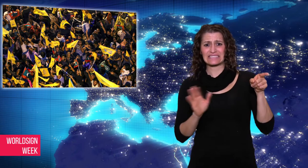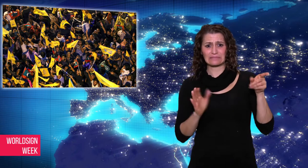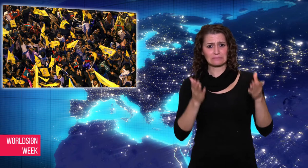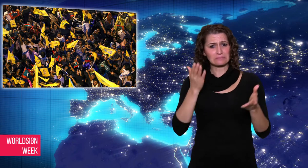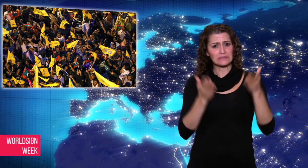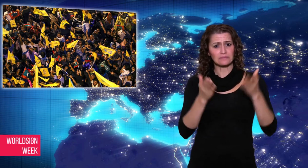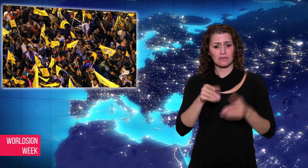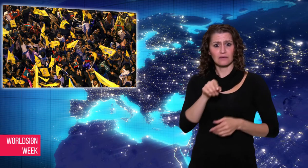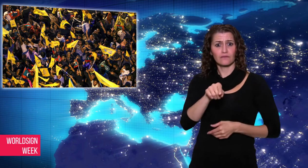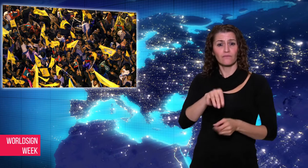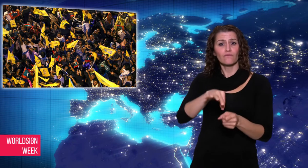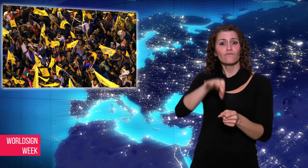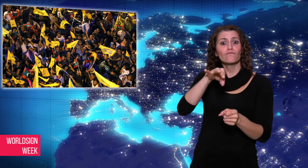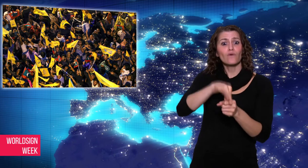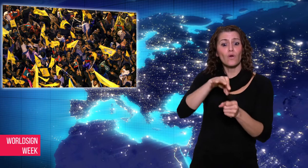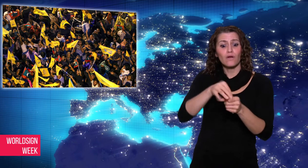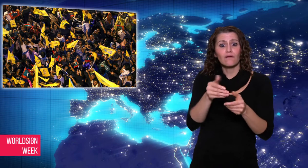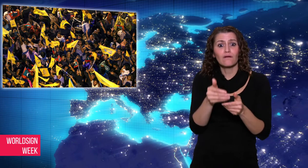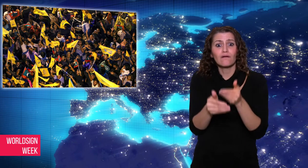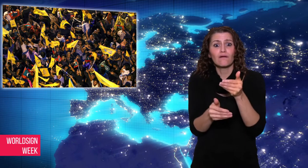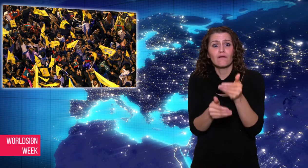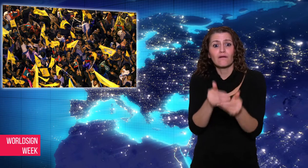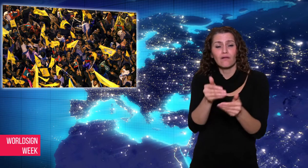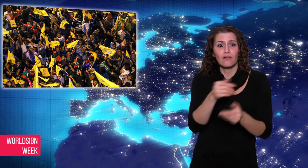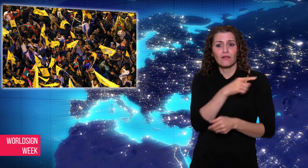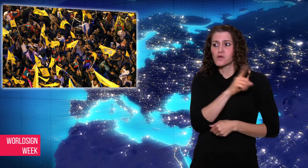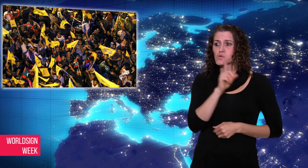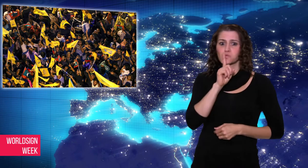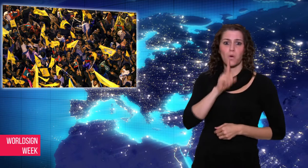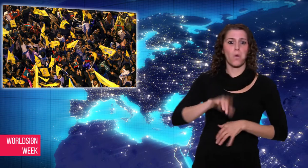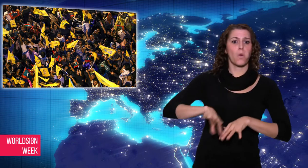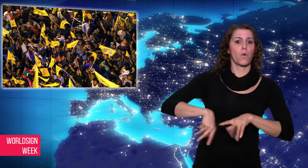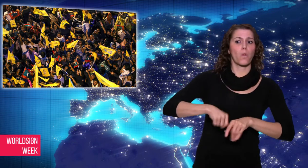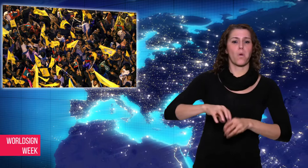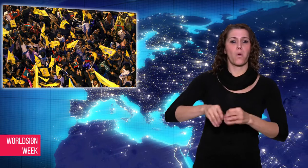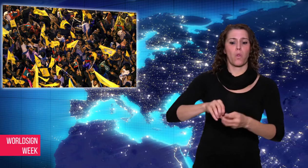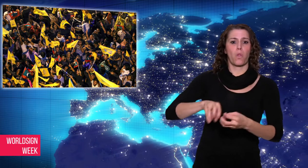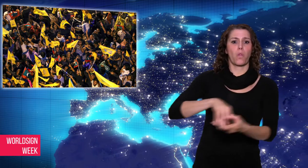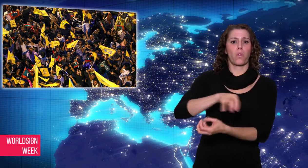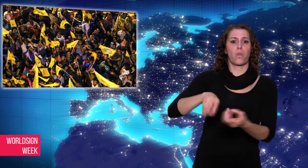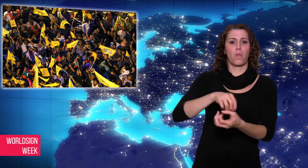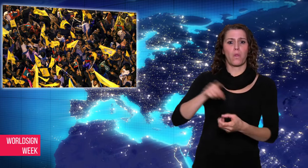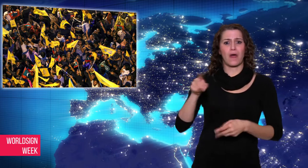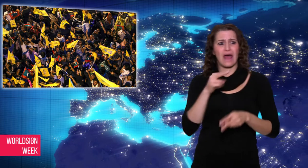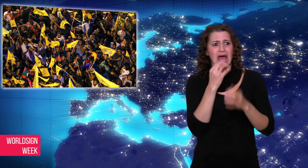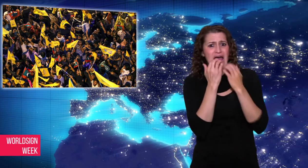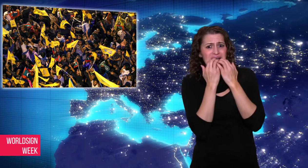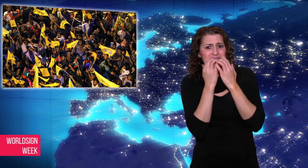tamper with the voting process,